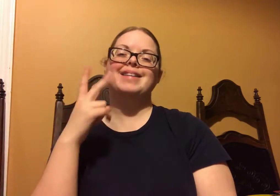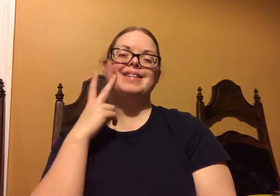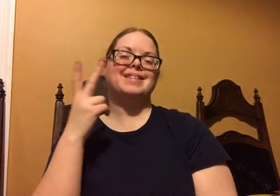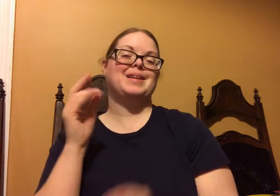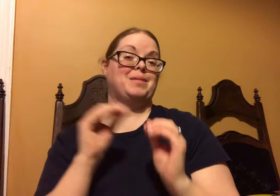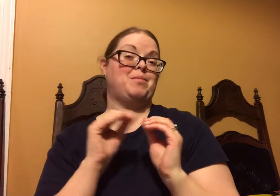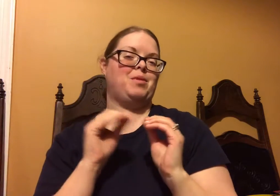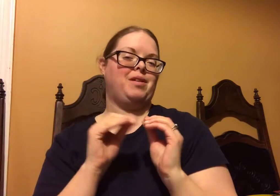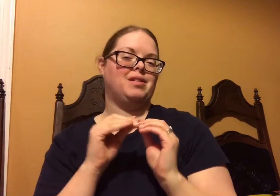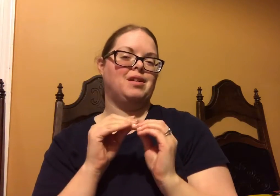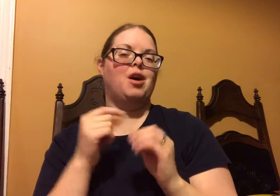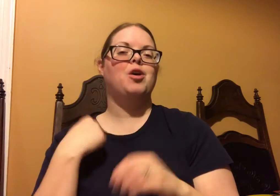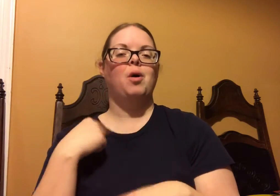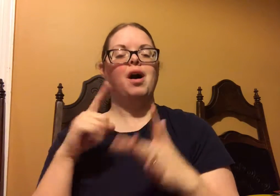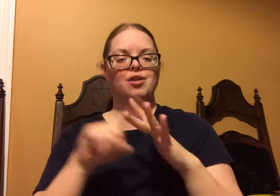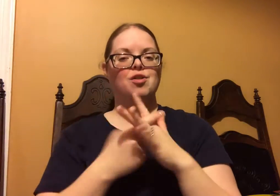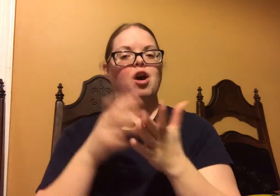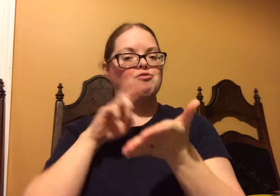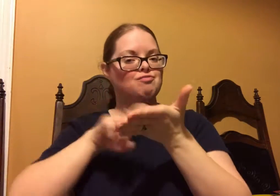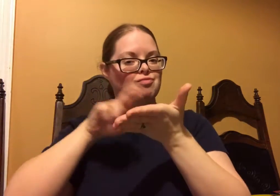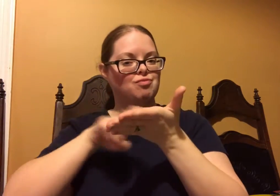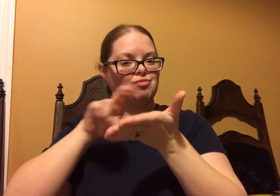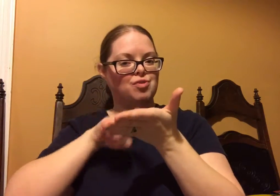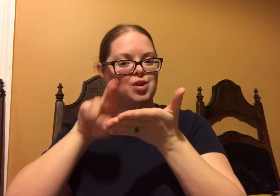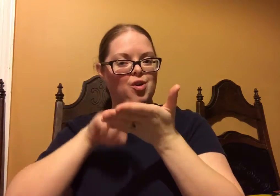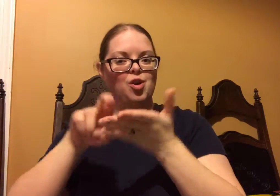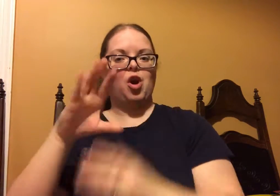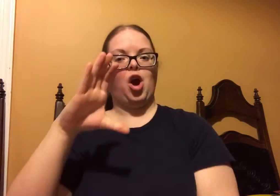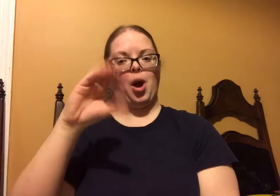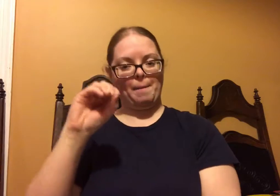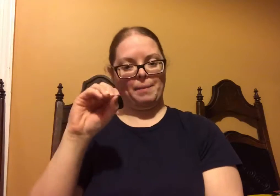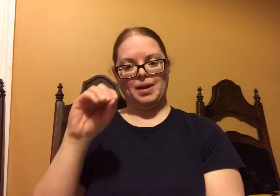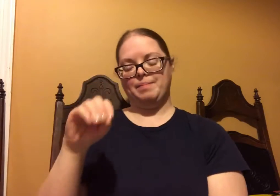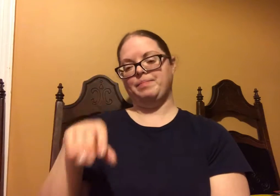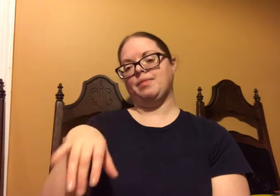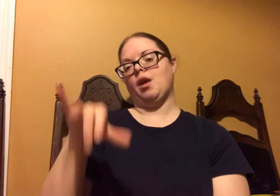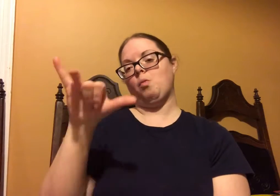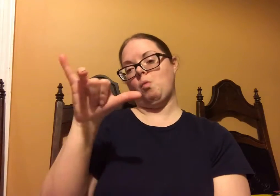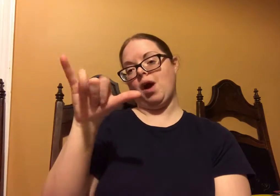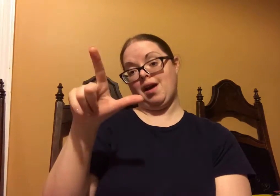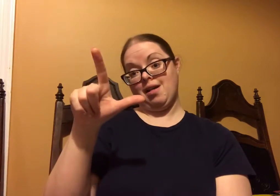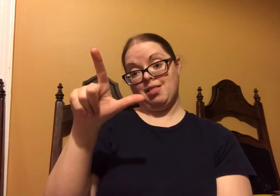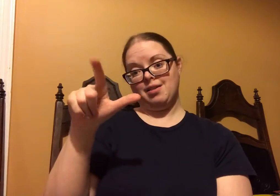So, I really wanted to learn more, so I started researching even more and I started researching